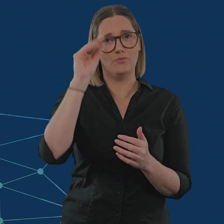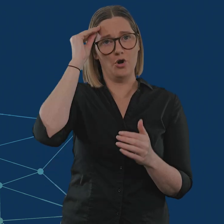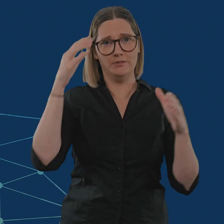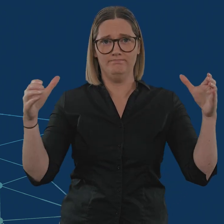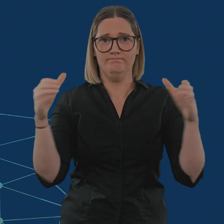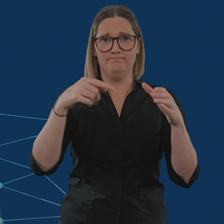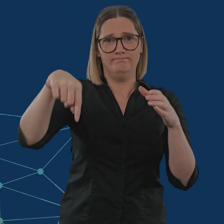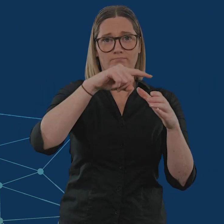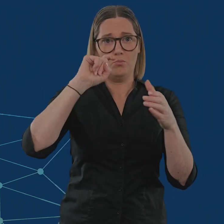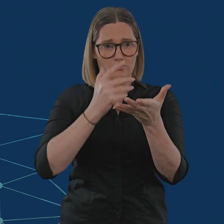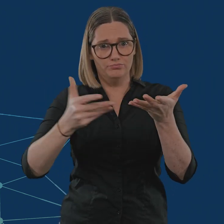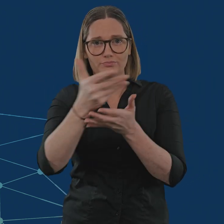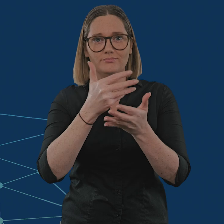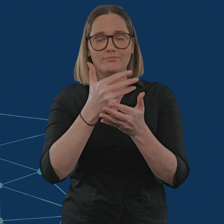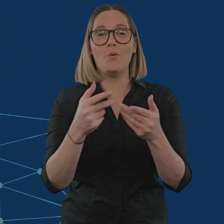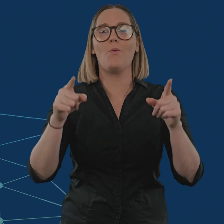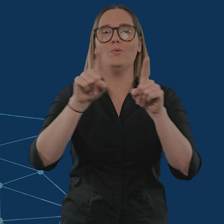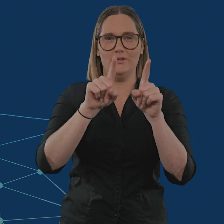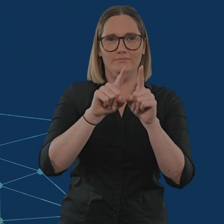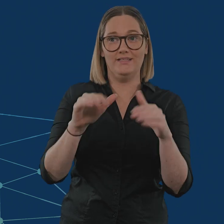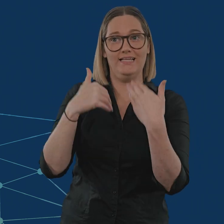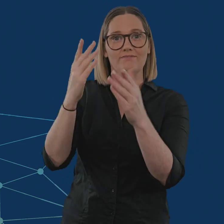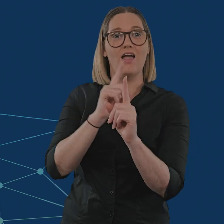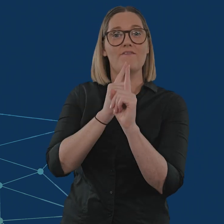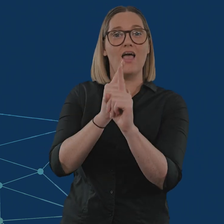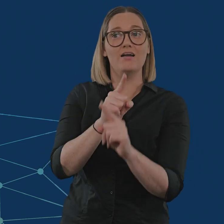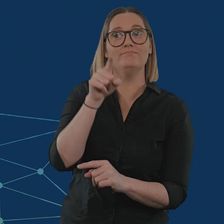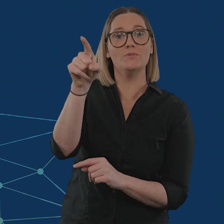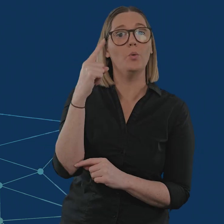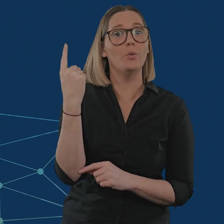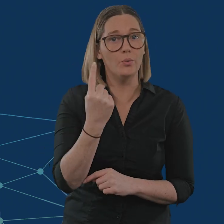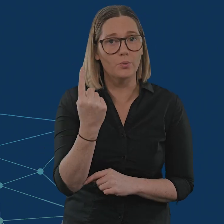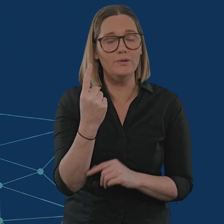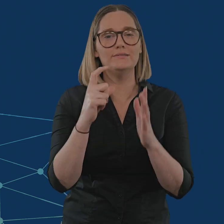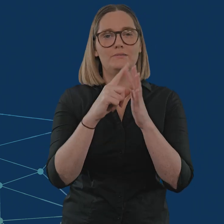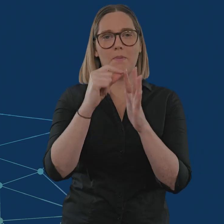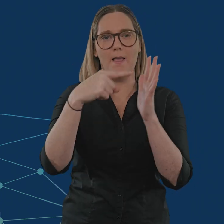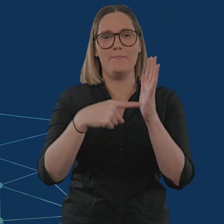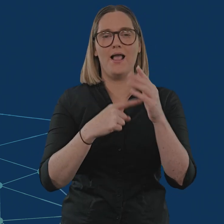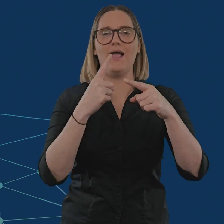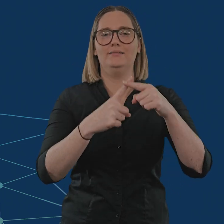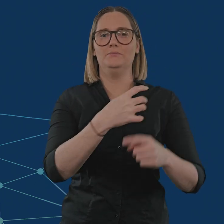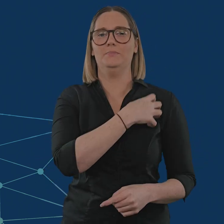We also expect this Committee to provide advice to the Department and the Minister on potential policies